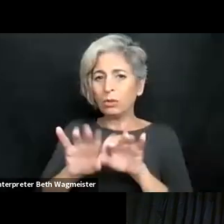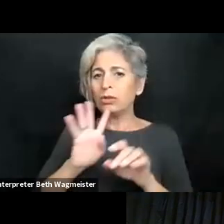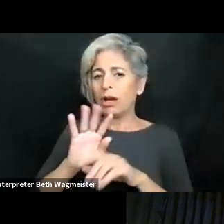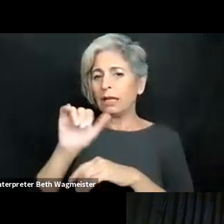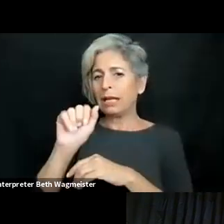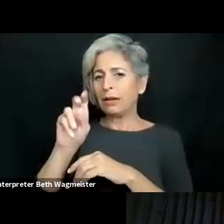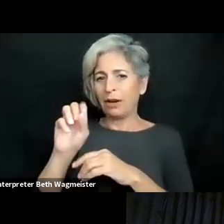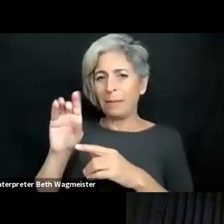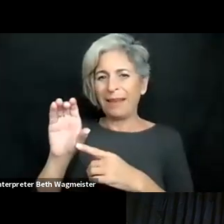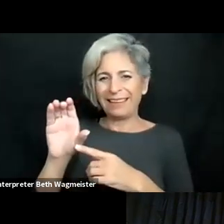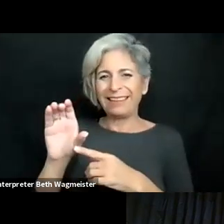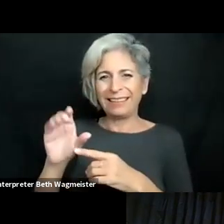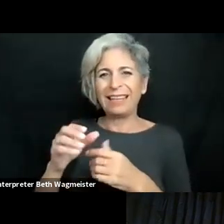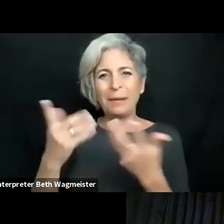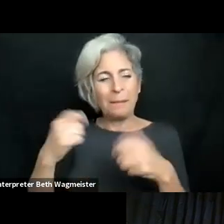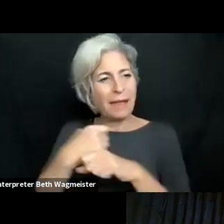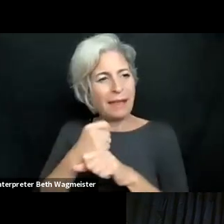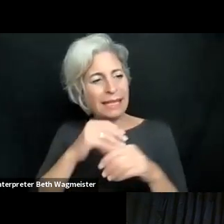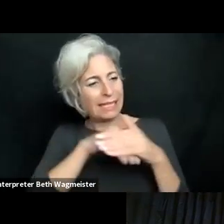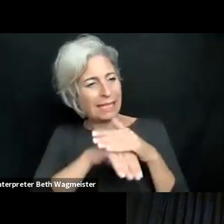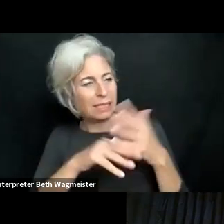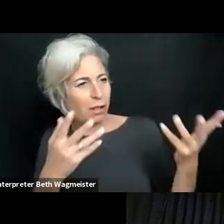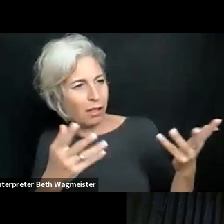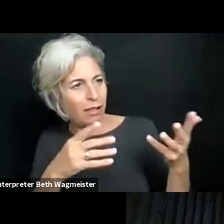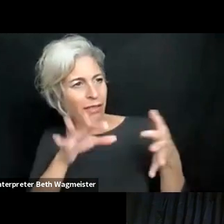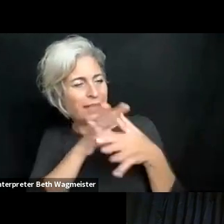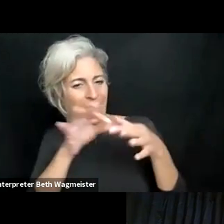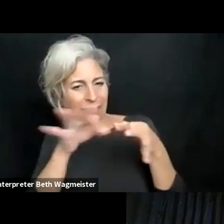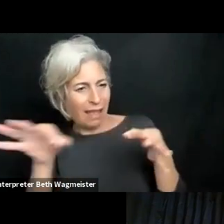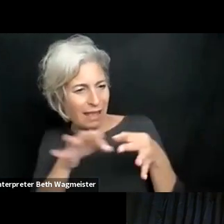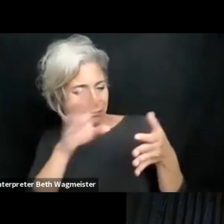levels. As well it's -- we speak and read in